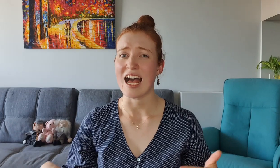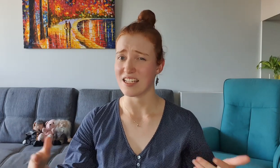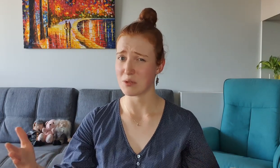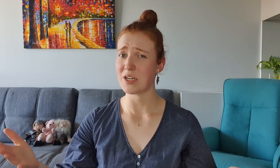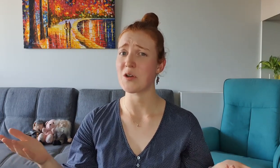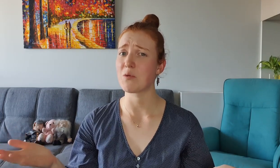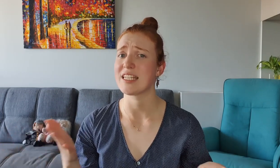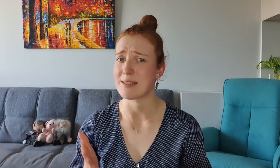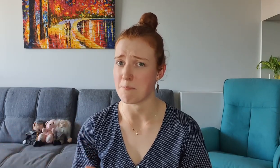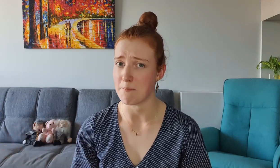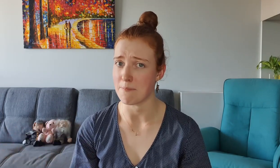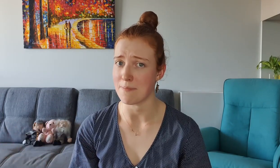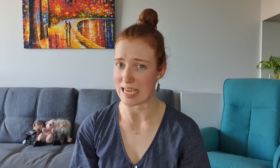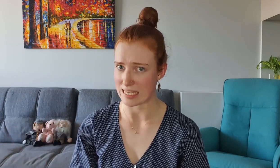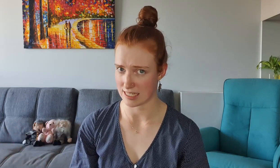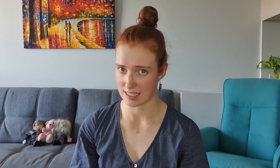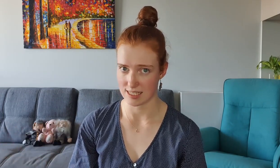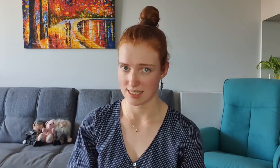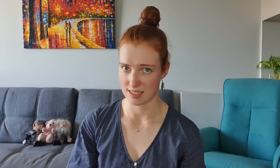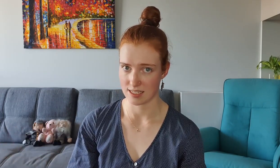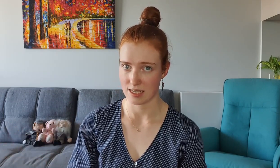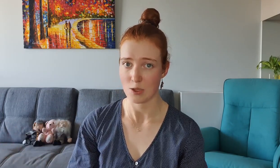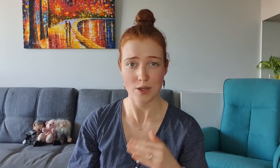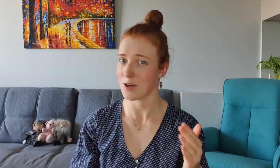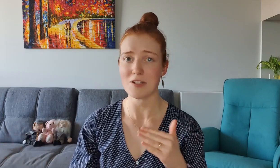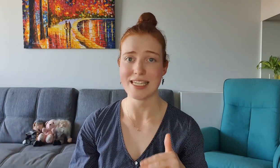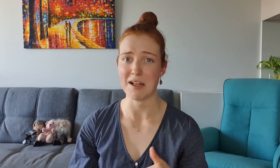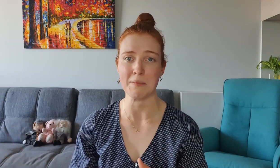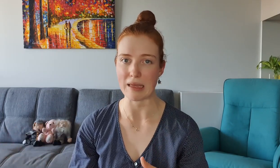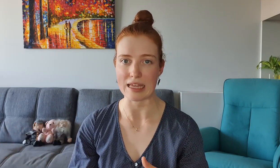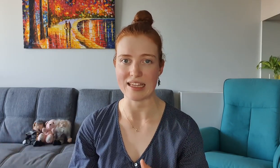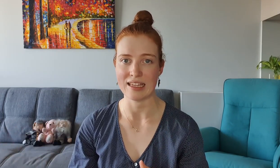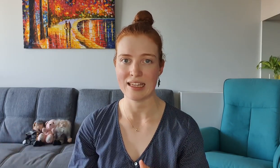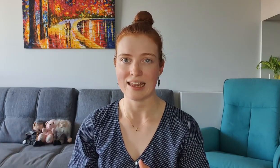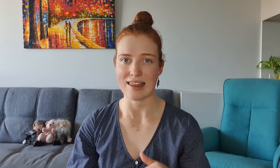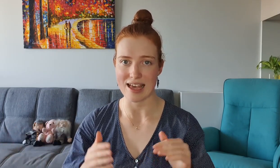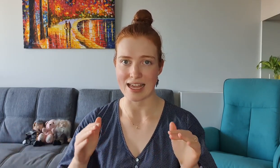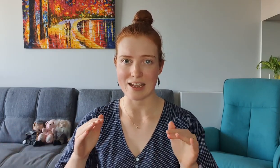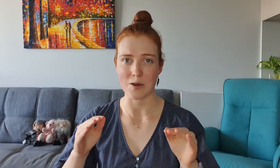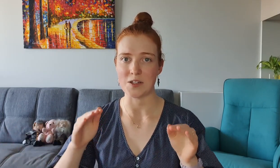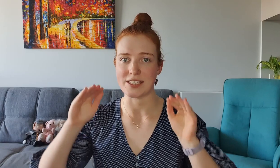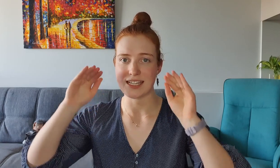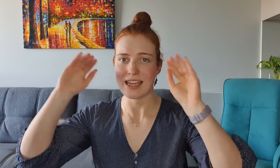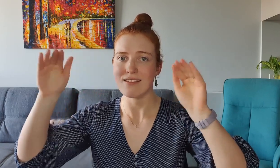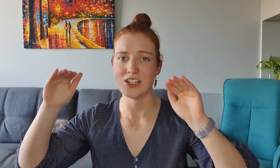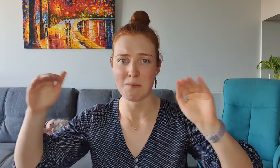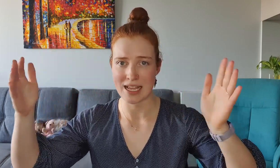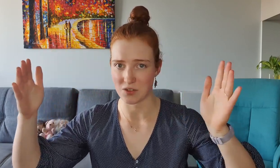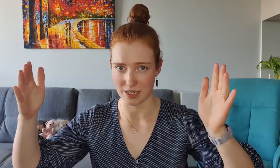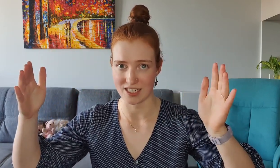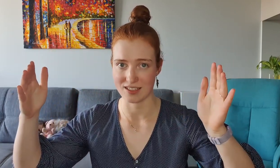I just want to know what this means you cannot tell me that it goes English and Mandarin